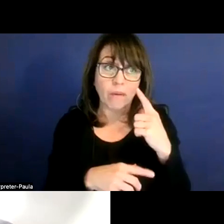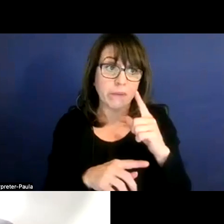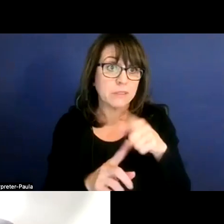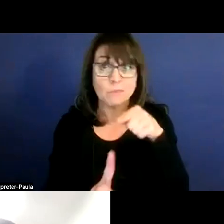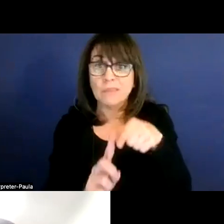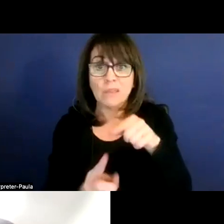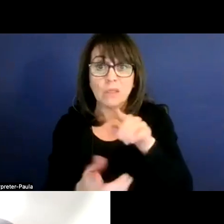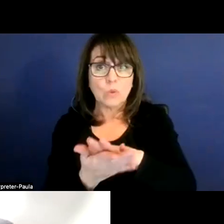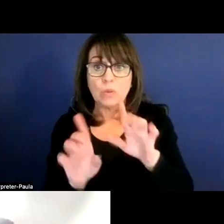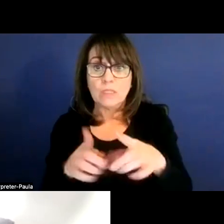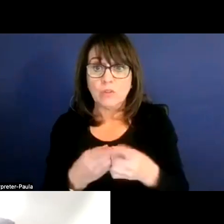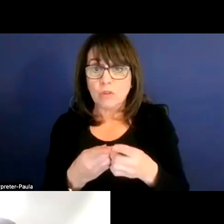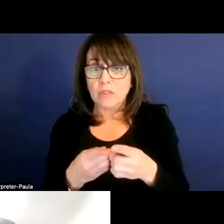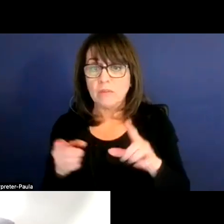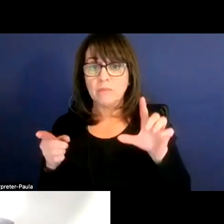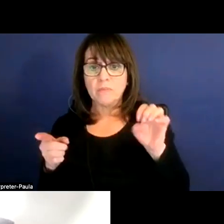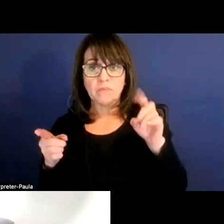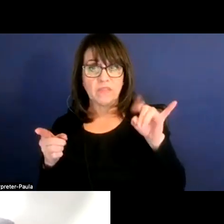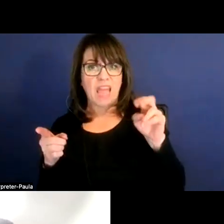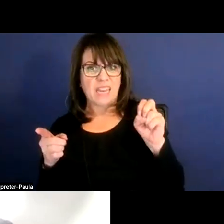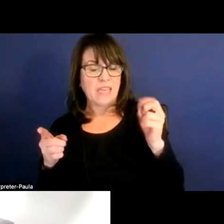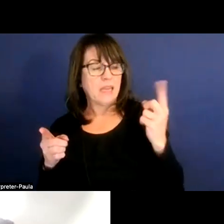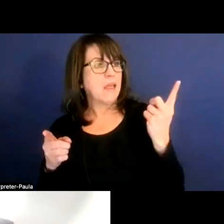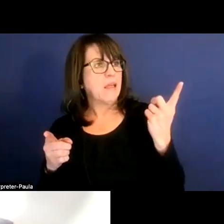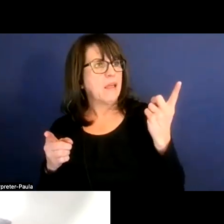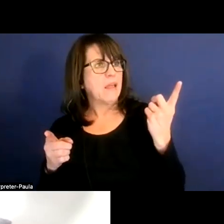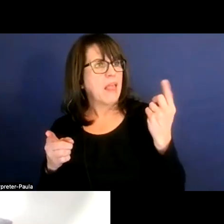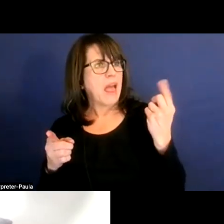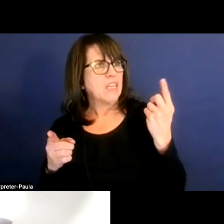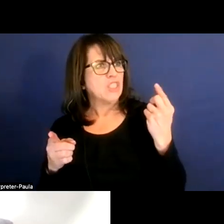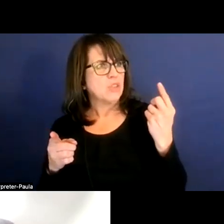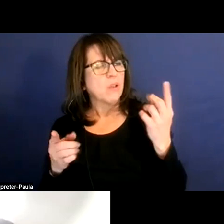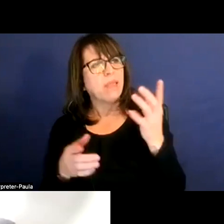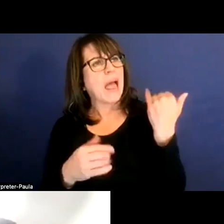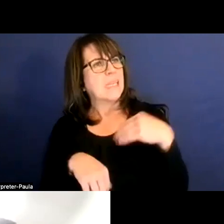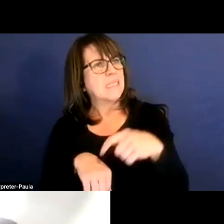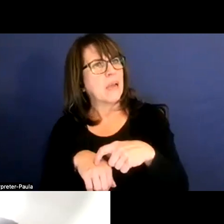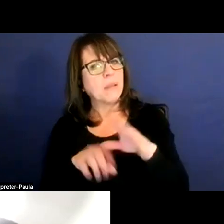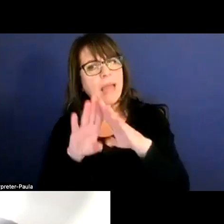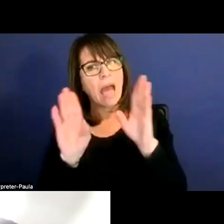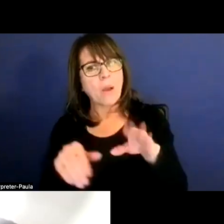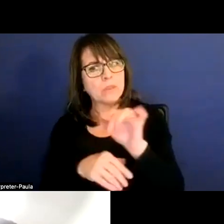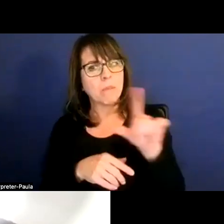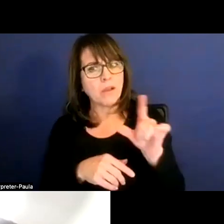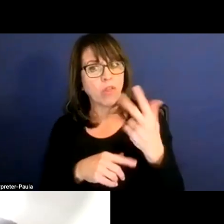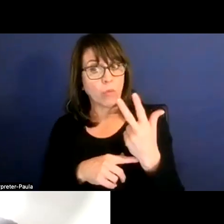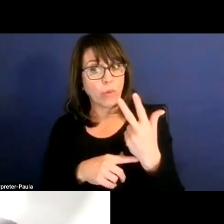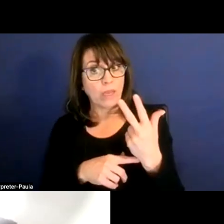Dr. Azaiez, just last time, in House Bill 3, we used to have a different align... This is just a version of that